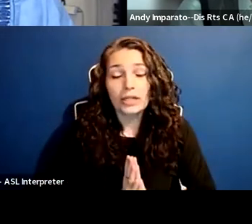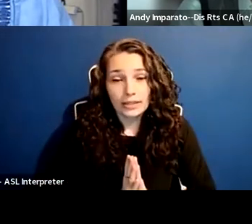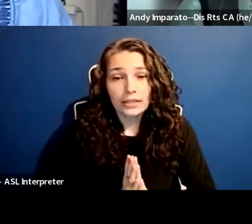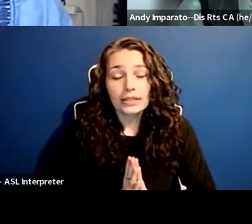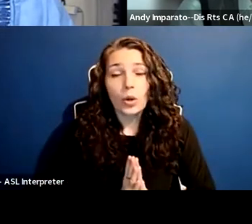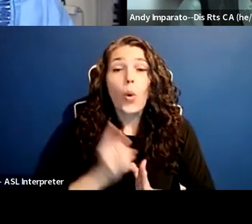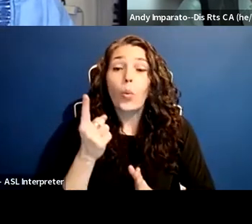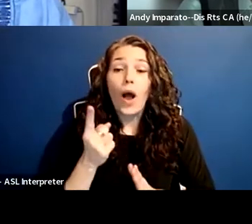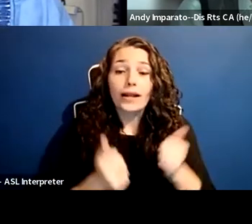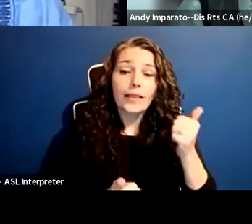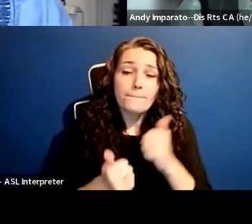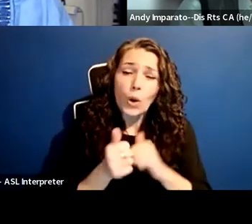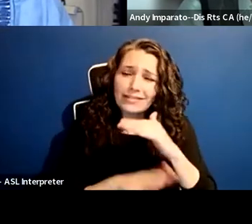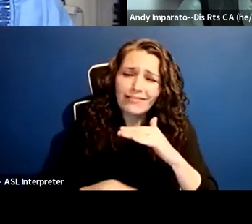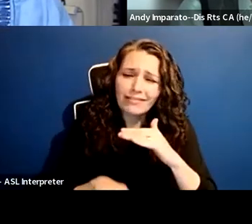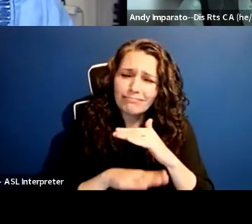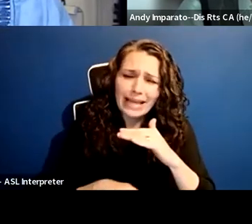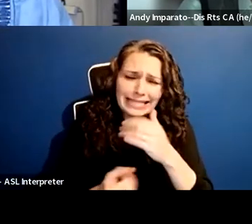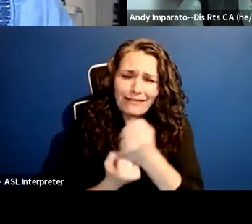One of the most basic and fundamental things we know,